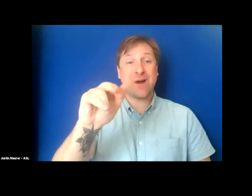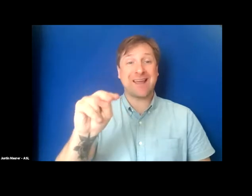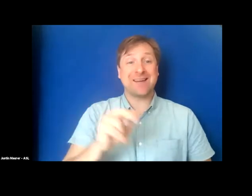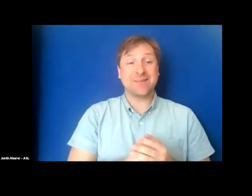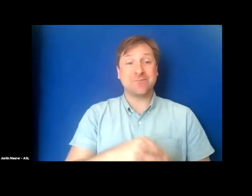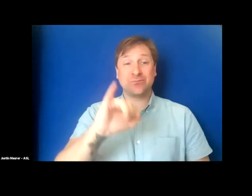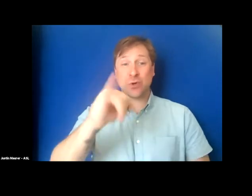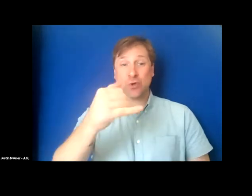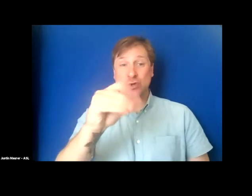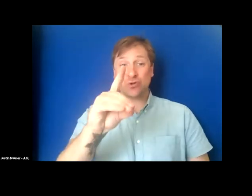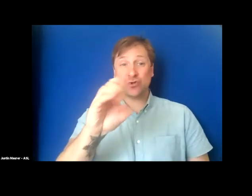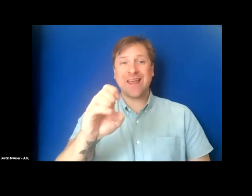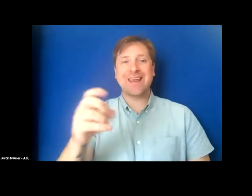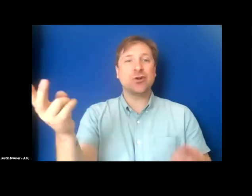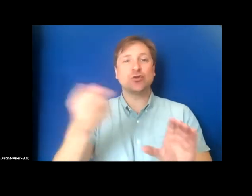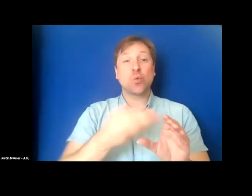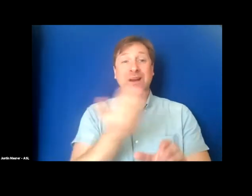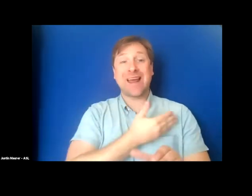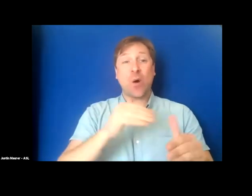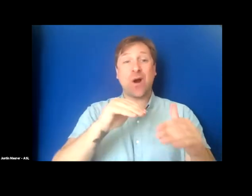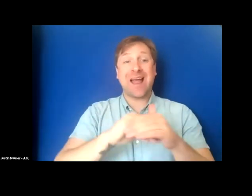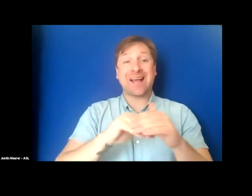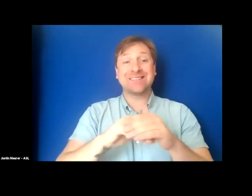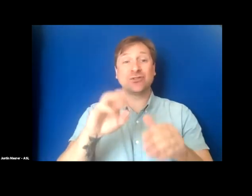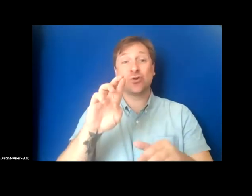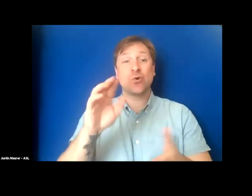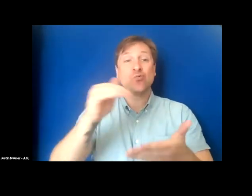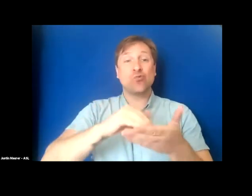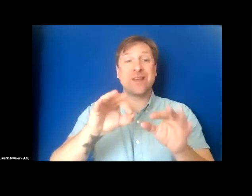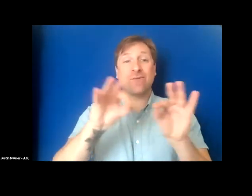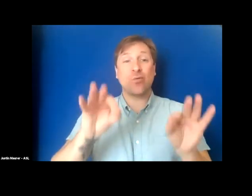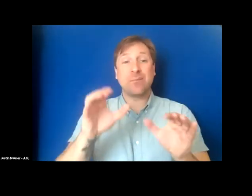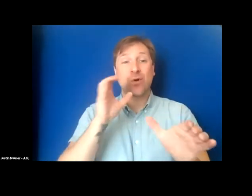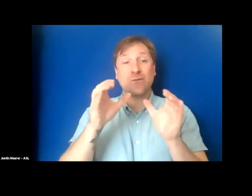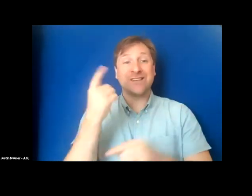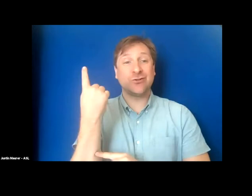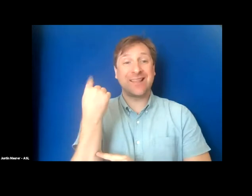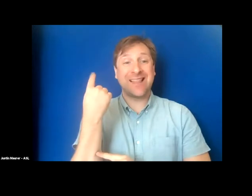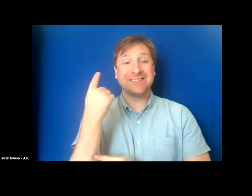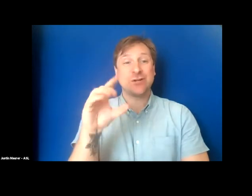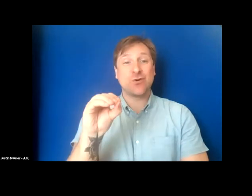Jade joined our inaugural Access Reframed conversation last year with creators back in October of 2020,